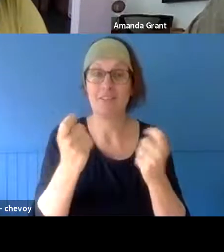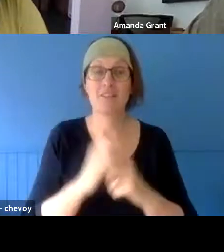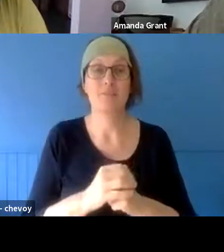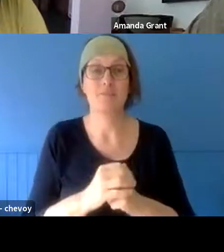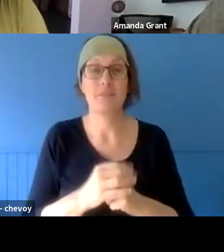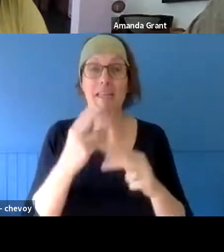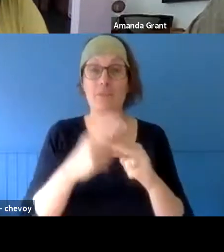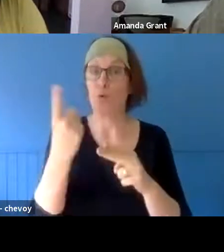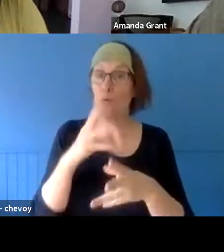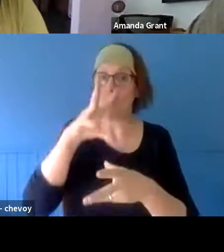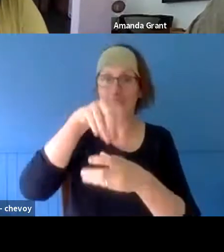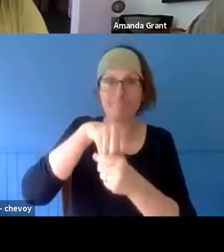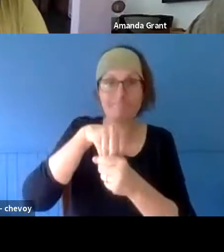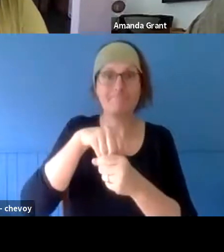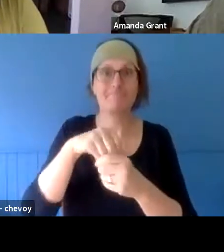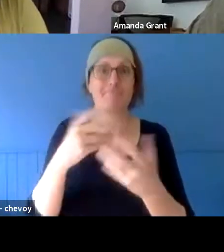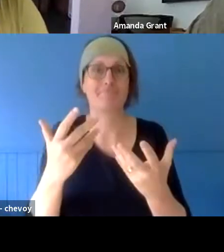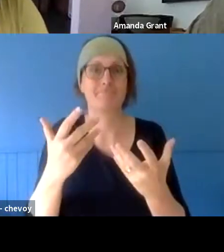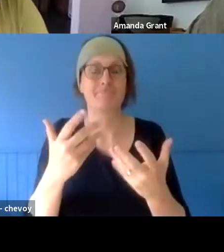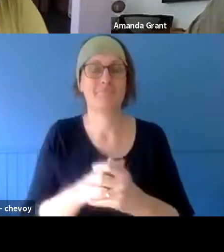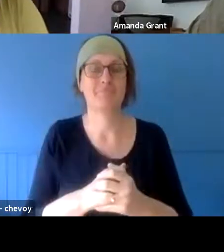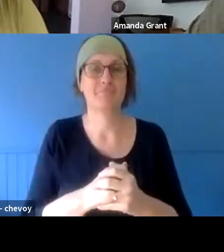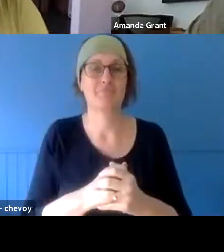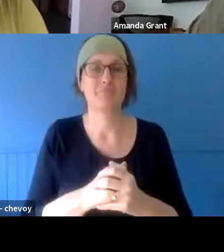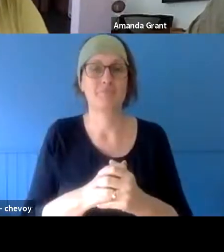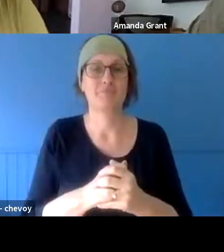stuff. I think that - the thing about art, really - and we all know